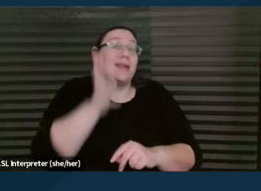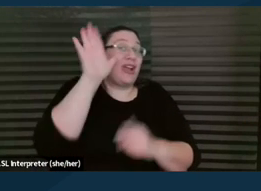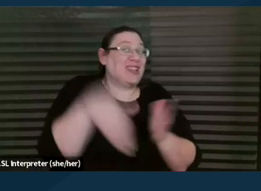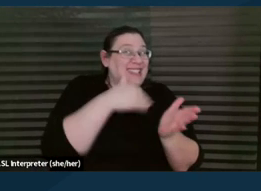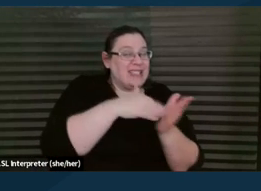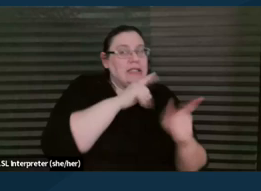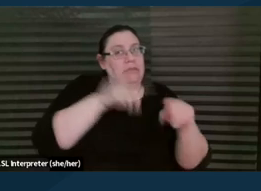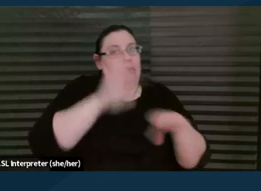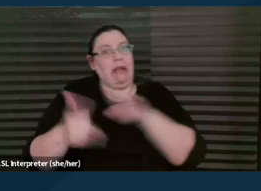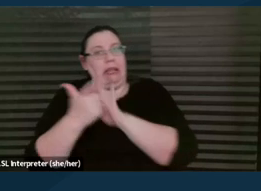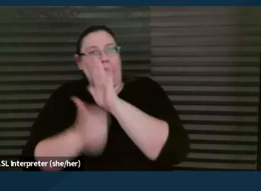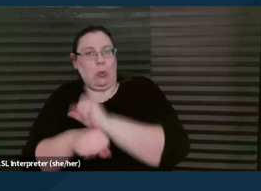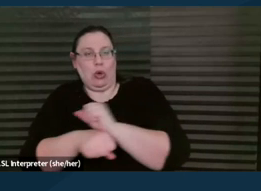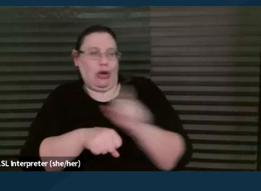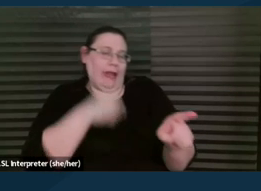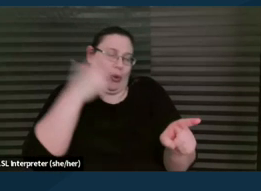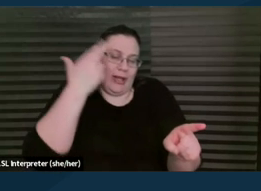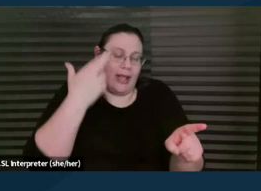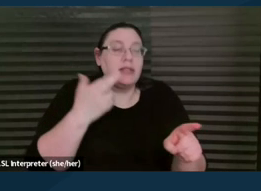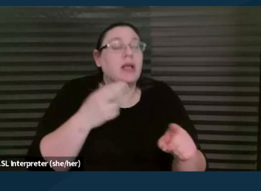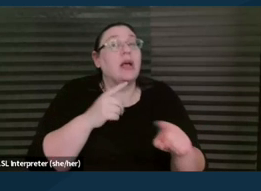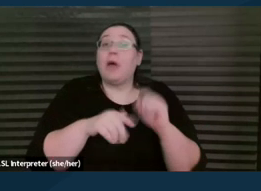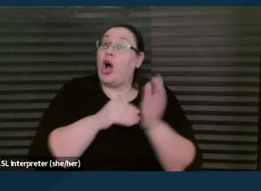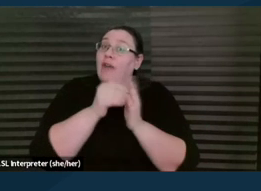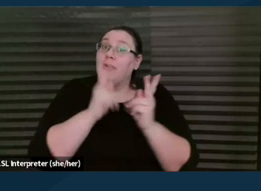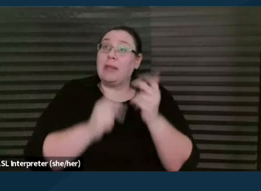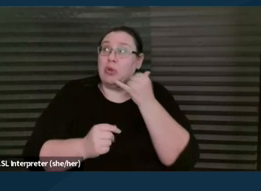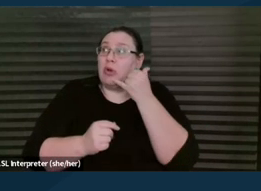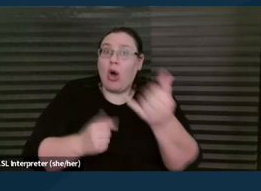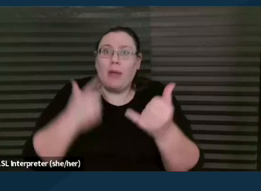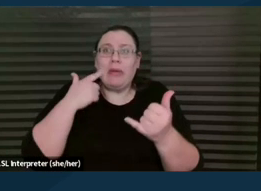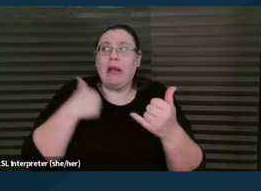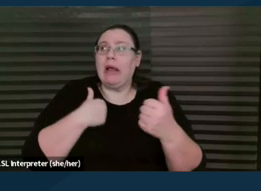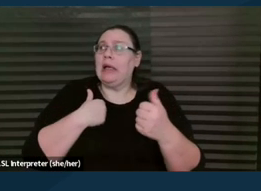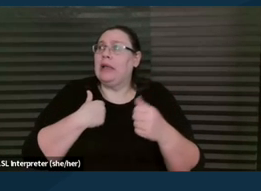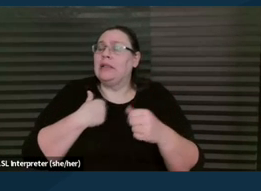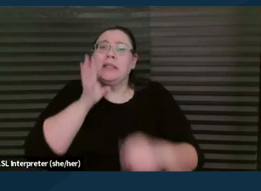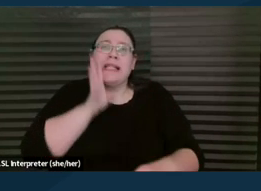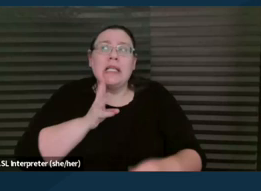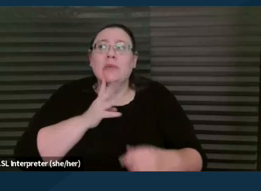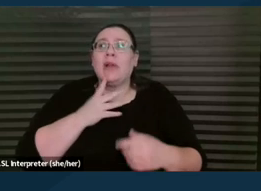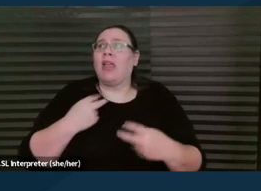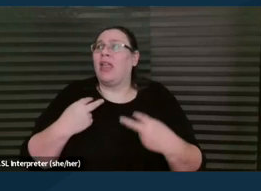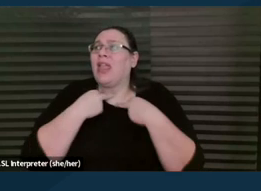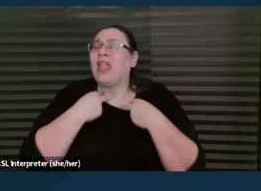But they're calling because they're in desperate straits and they need, they don't understand what's going on. They don't understand their rights